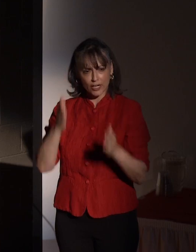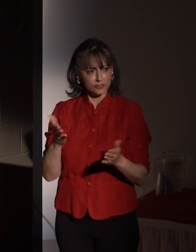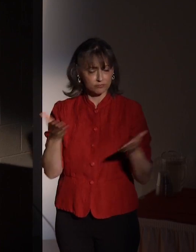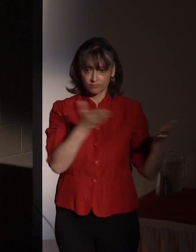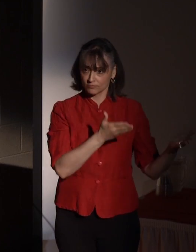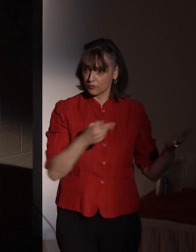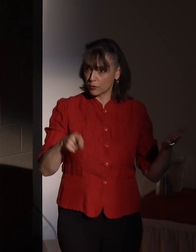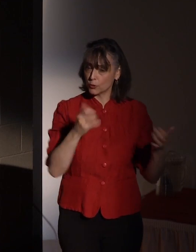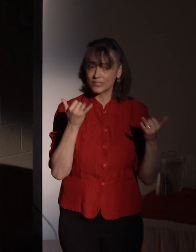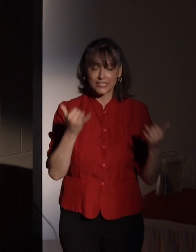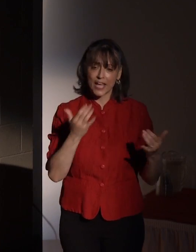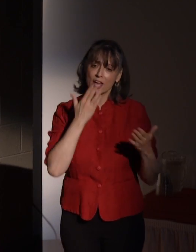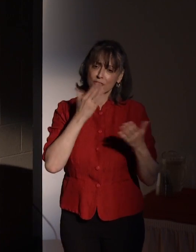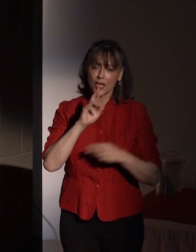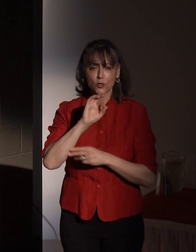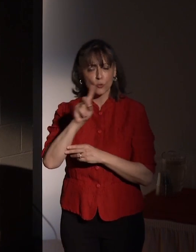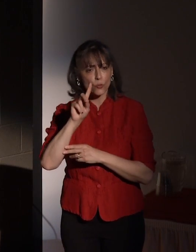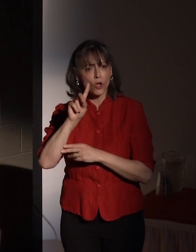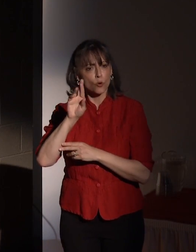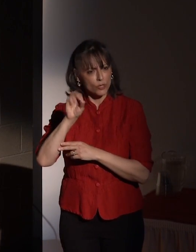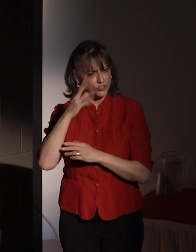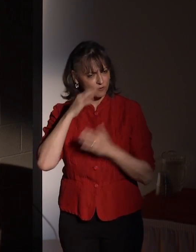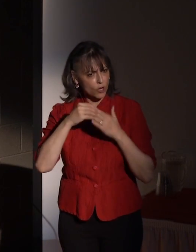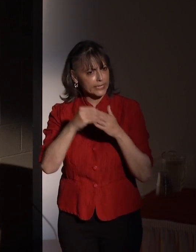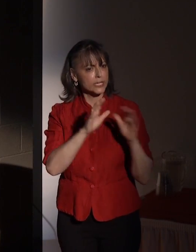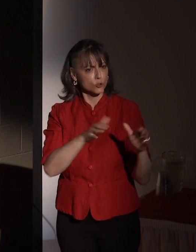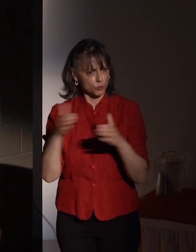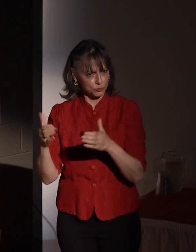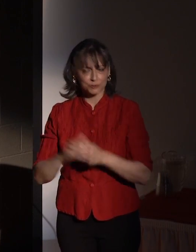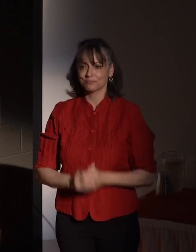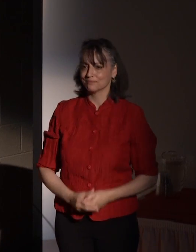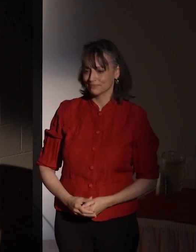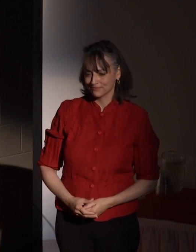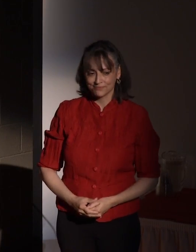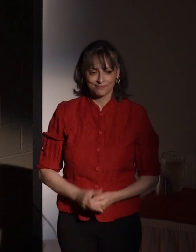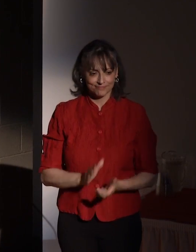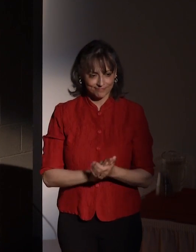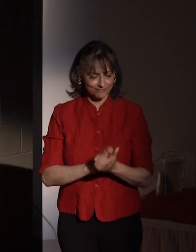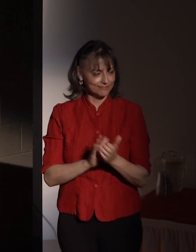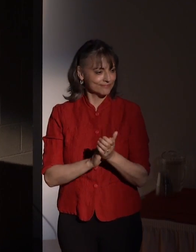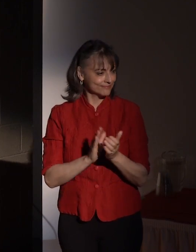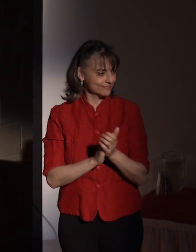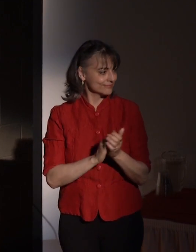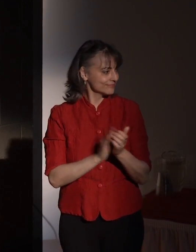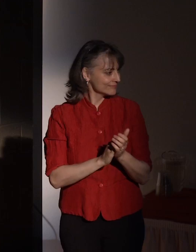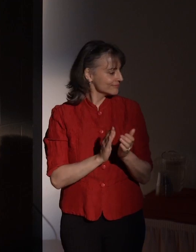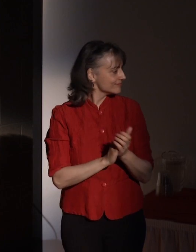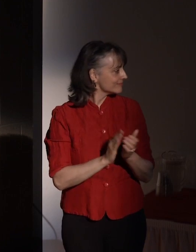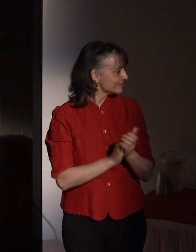And thanks very much, Richard, for your leadership.